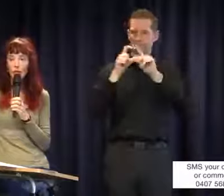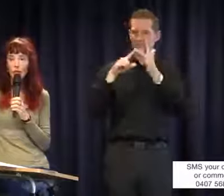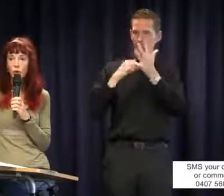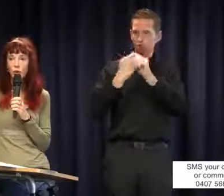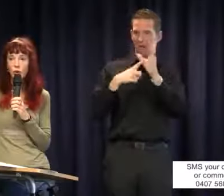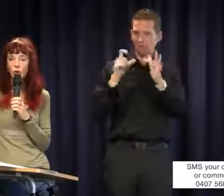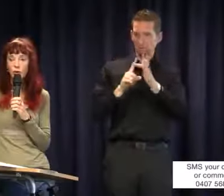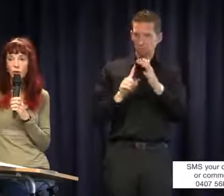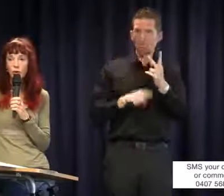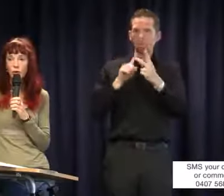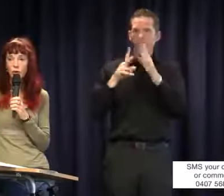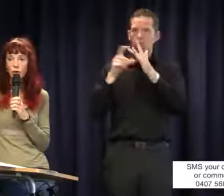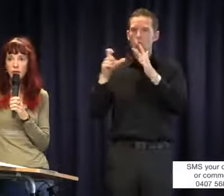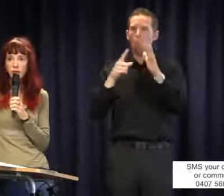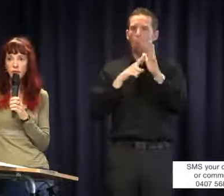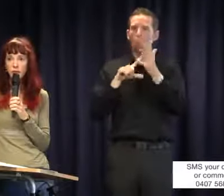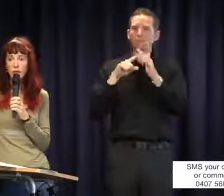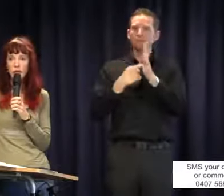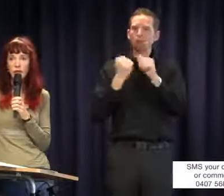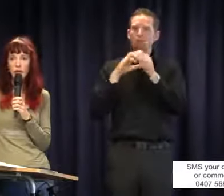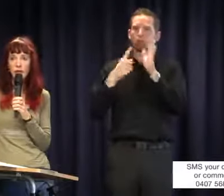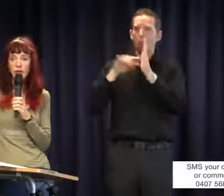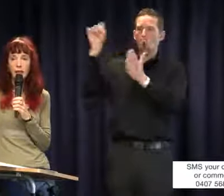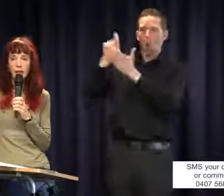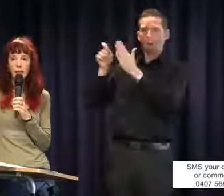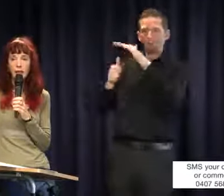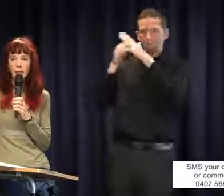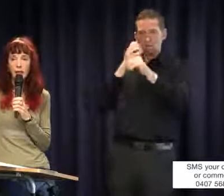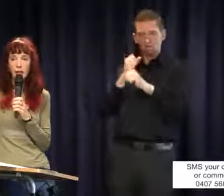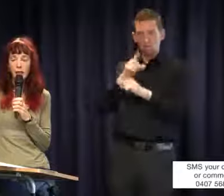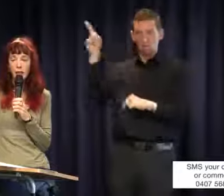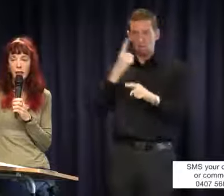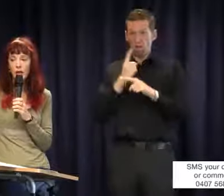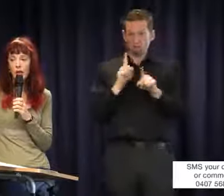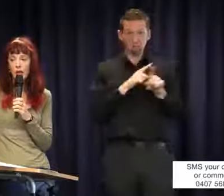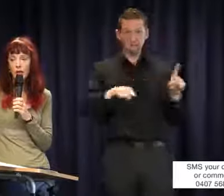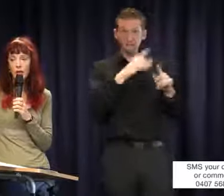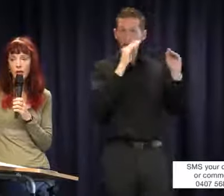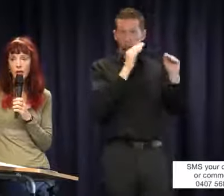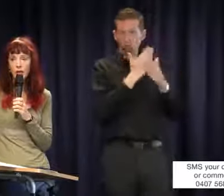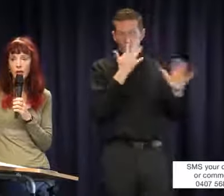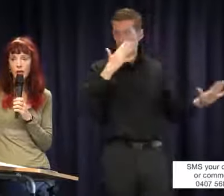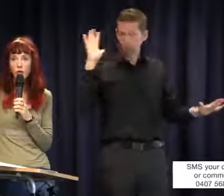Victorian AuditorGeneral's office saying a similar thing. You've now got the federal